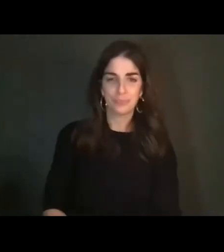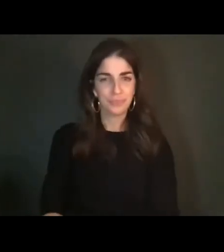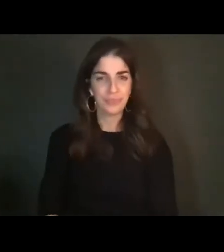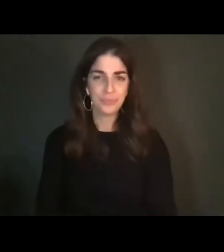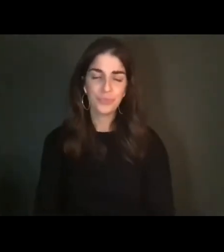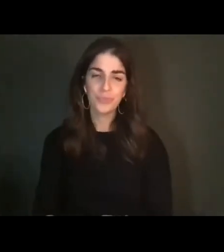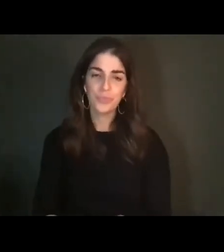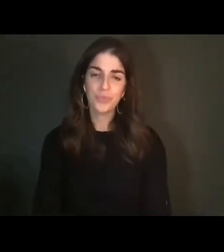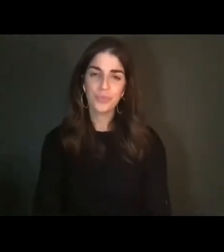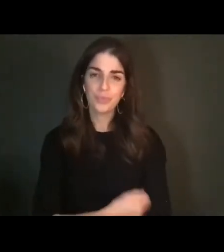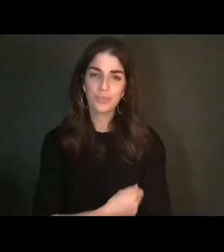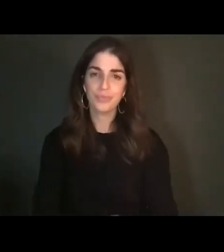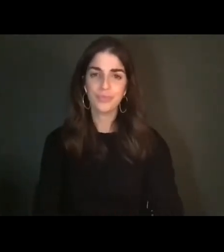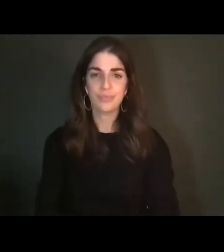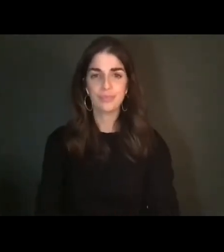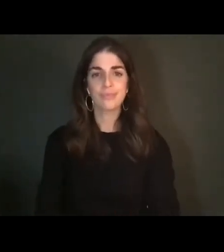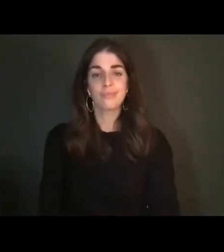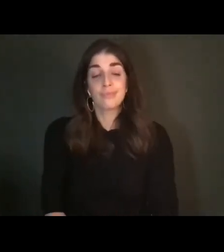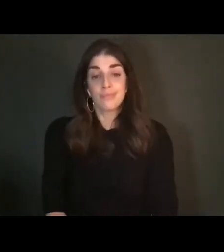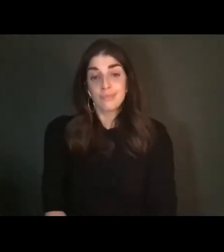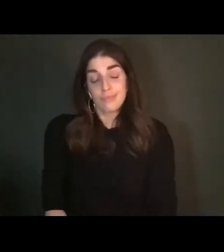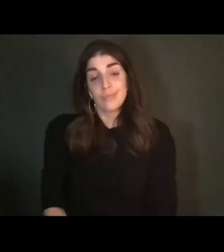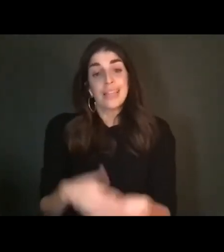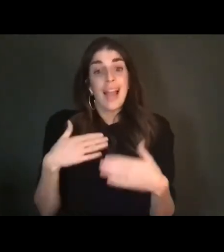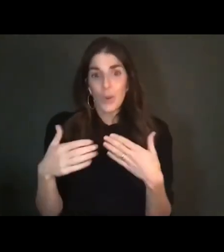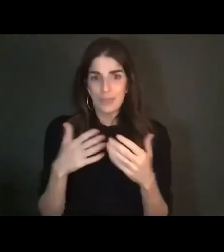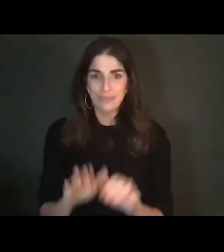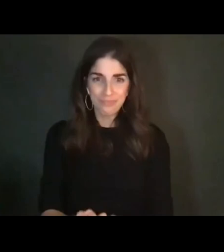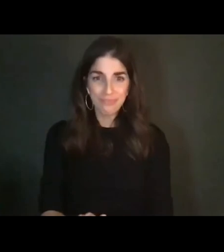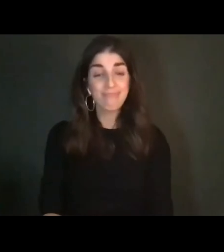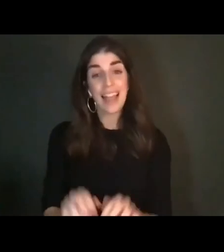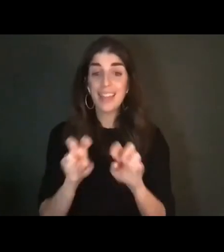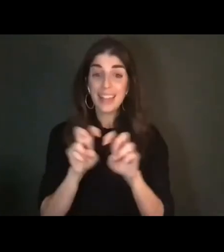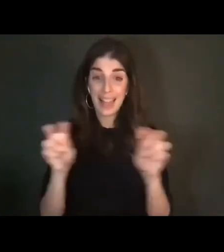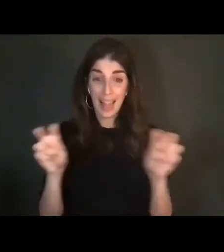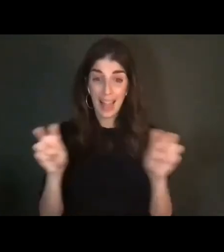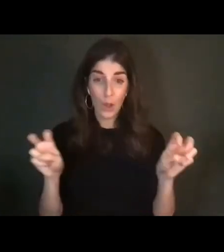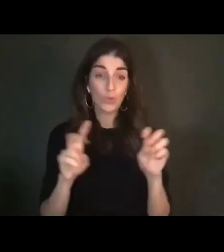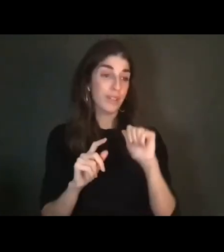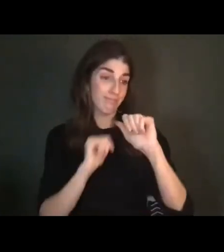So anyway, the couch will go over there. [sigh]